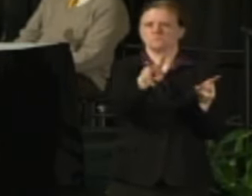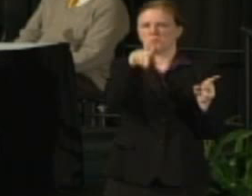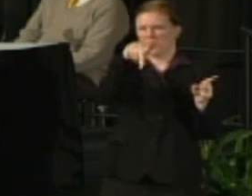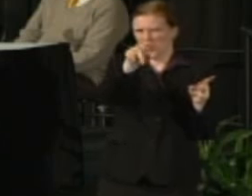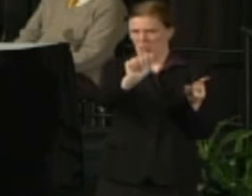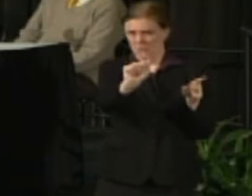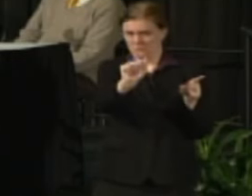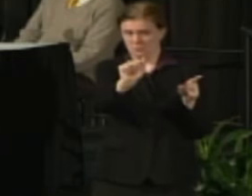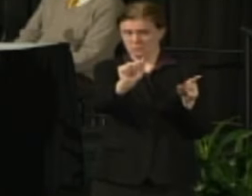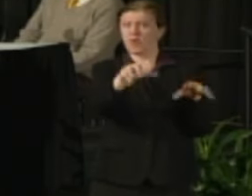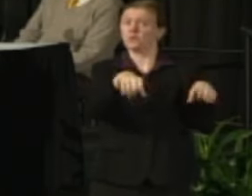It took two years.